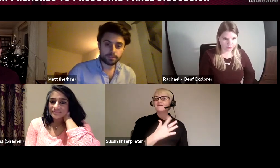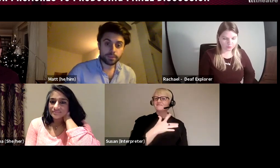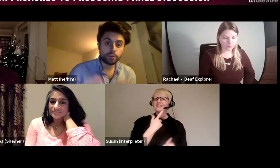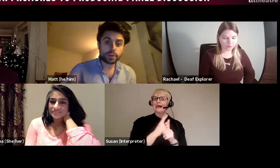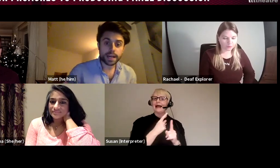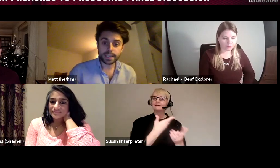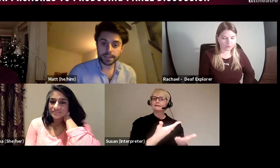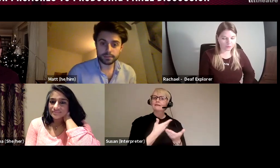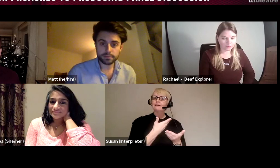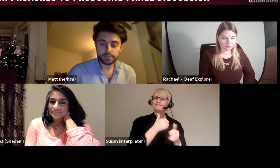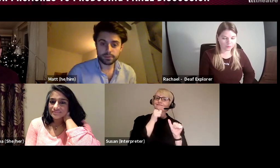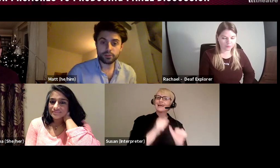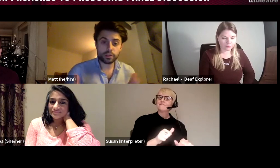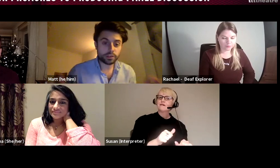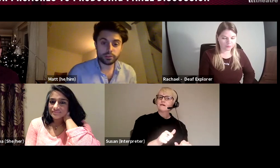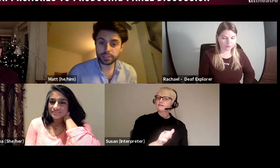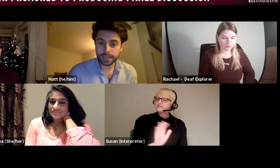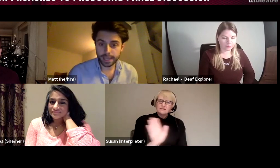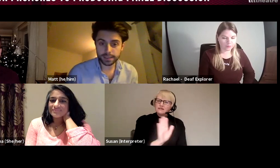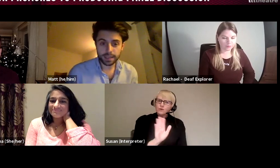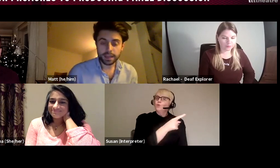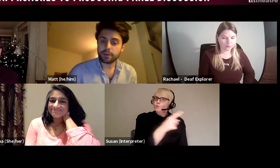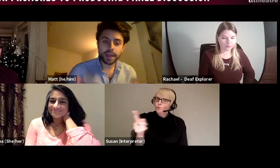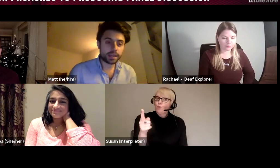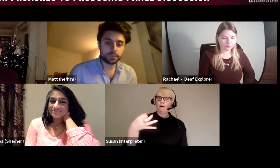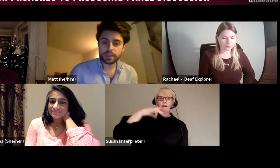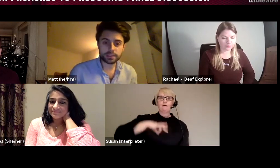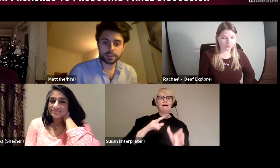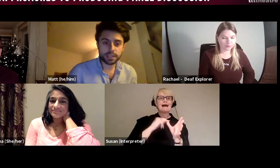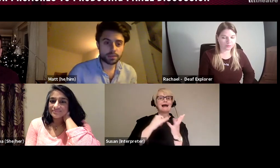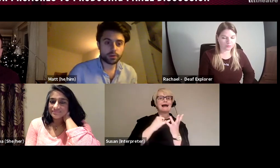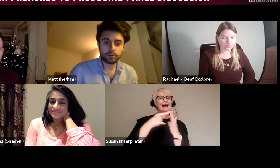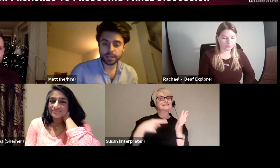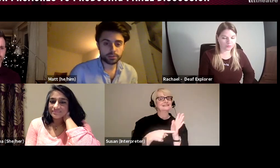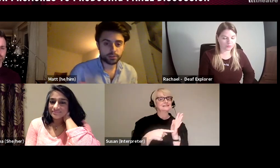You're an asset. You're a huge asset. If you've any of the things that Deepa or Rachael or Alex